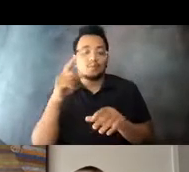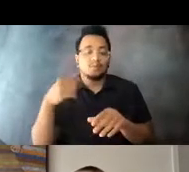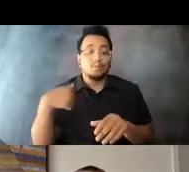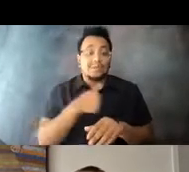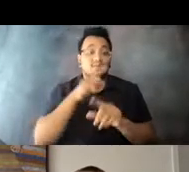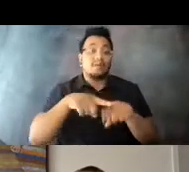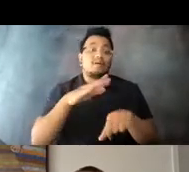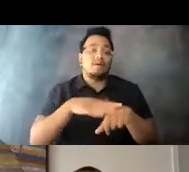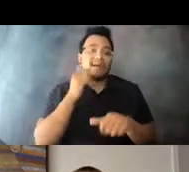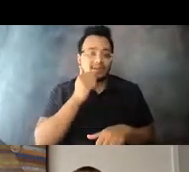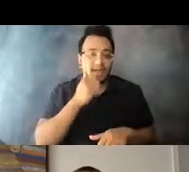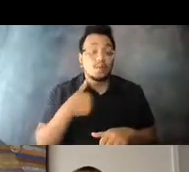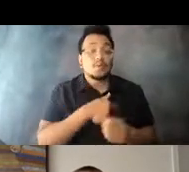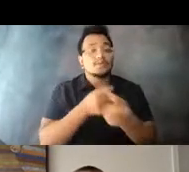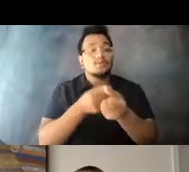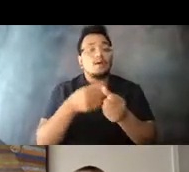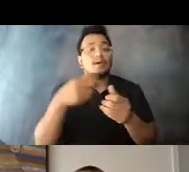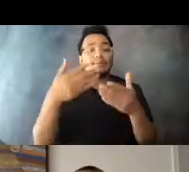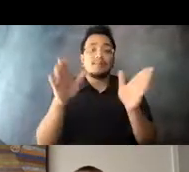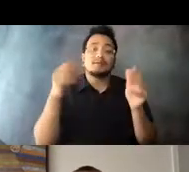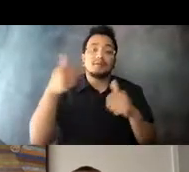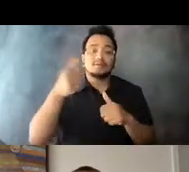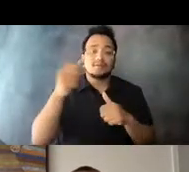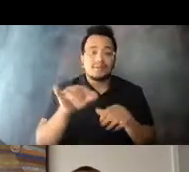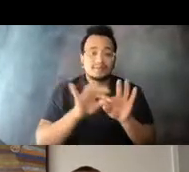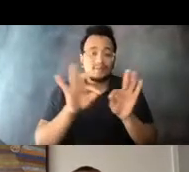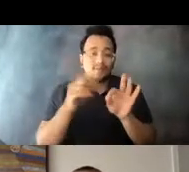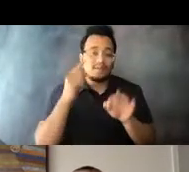15:09:07 We support public transportation, which is essential to the disability community